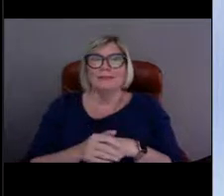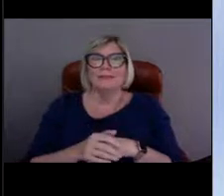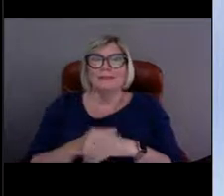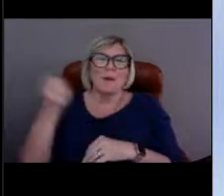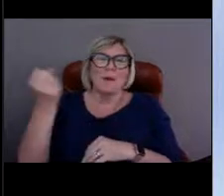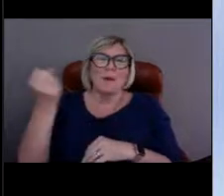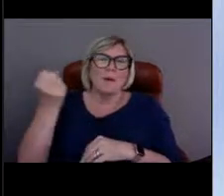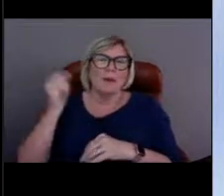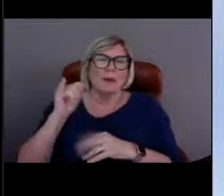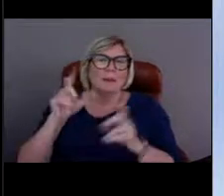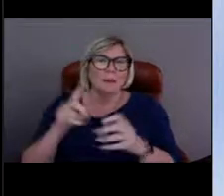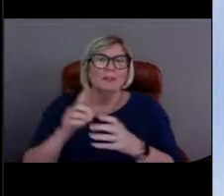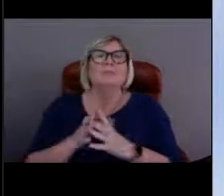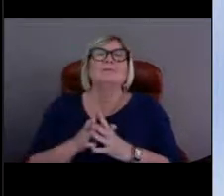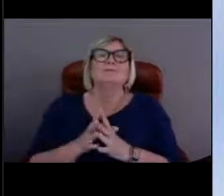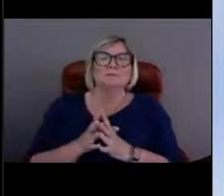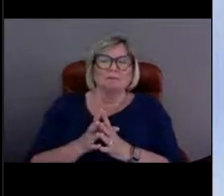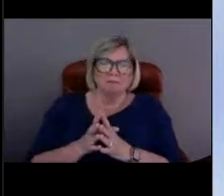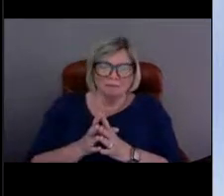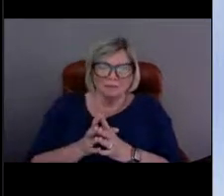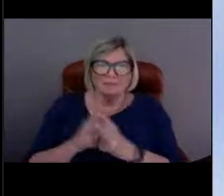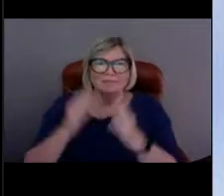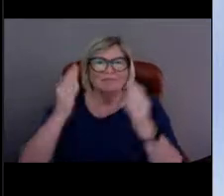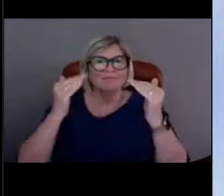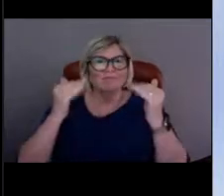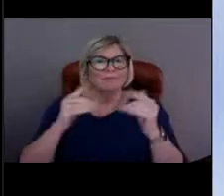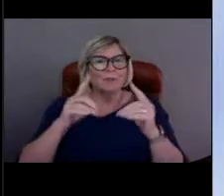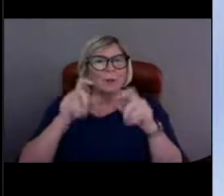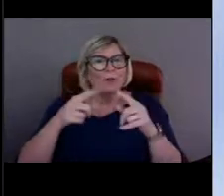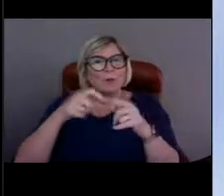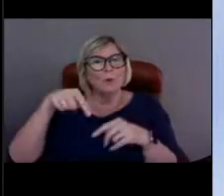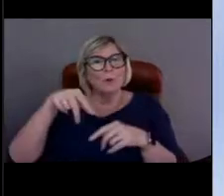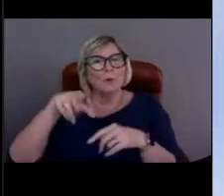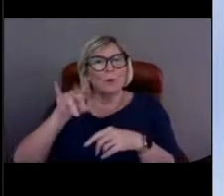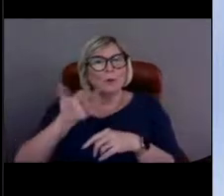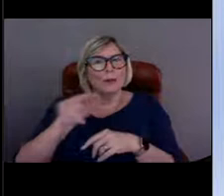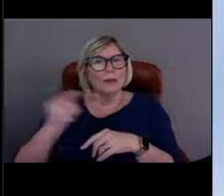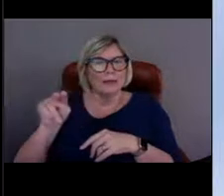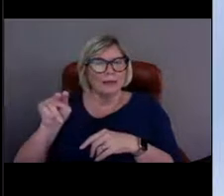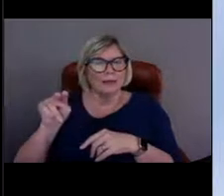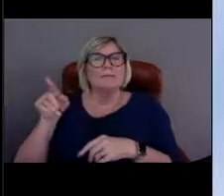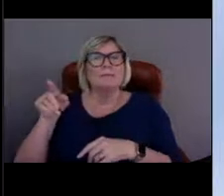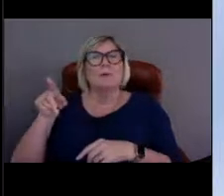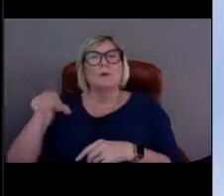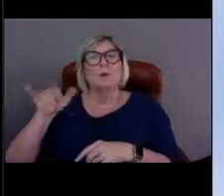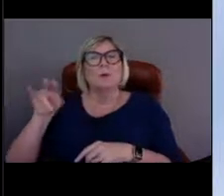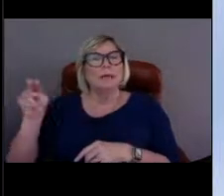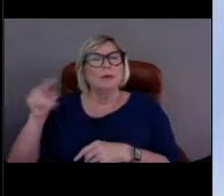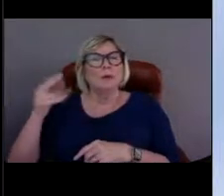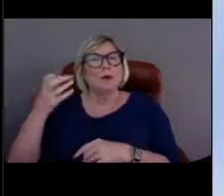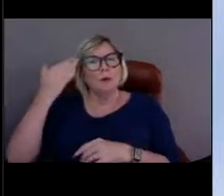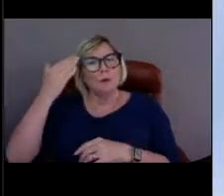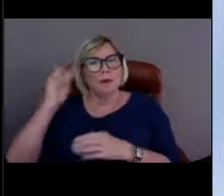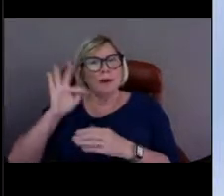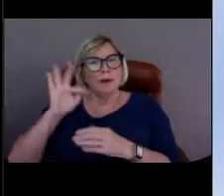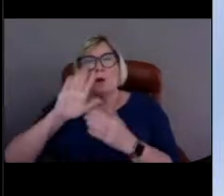And okay, and then we got a question from Quinn who wants to know if all of the buoys stay in the water year round.